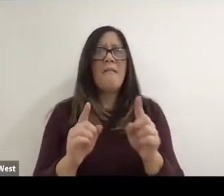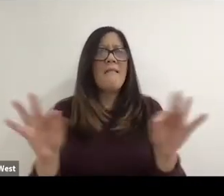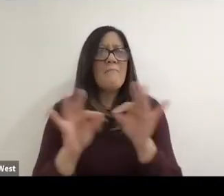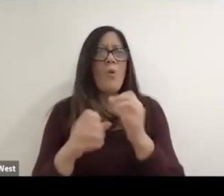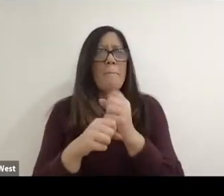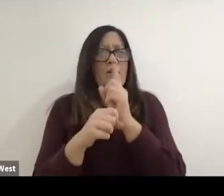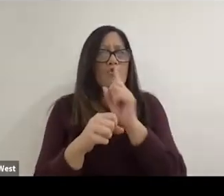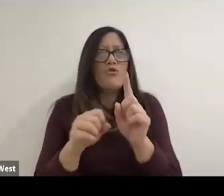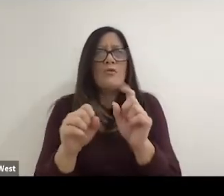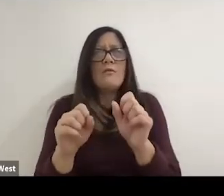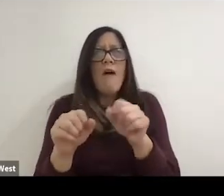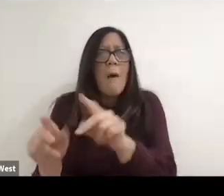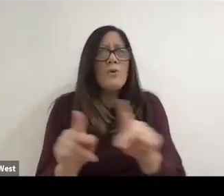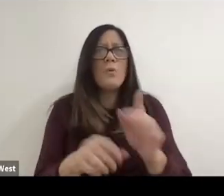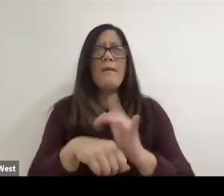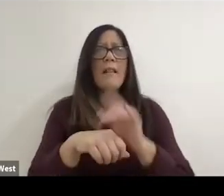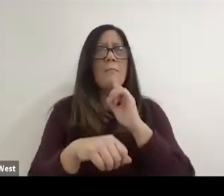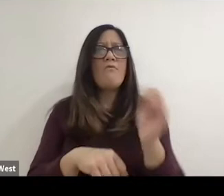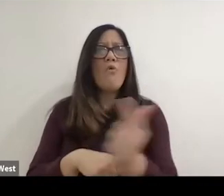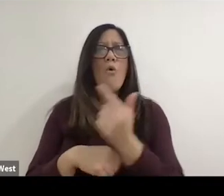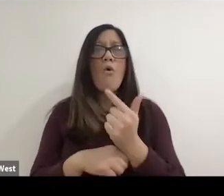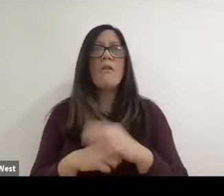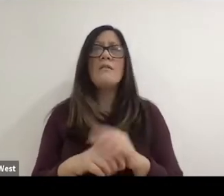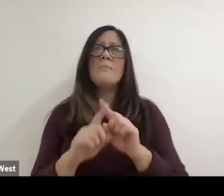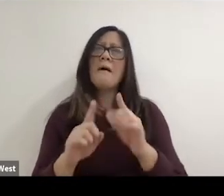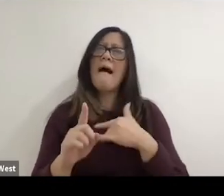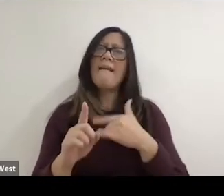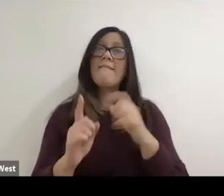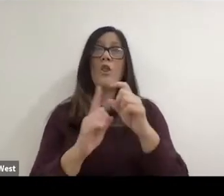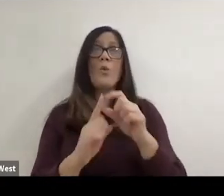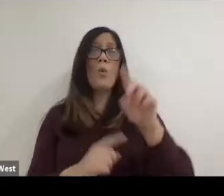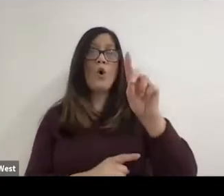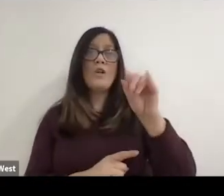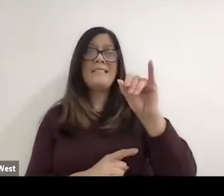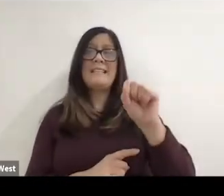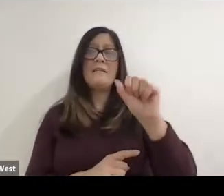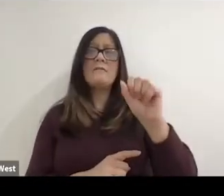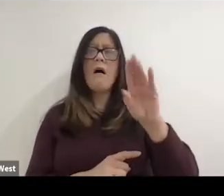But don't, I think a lot of people have put off by the word disability, this other world.